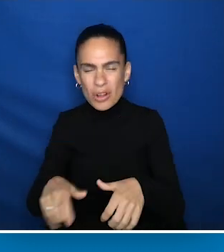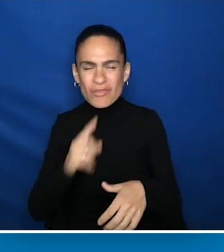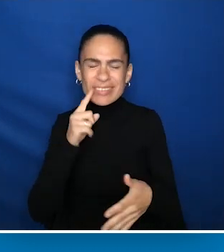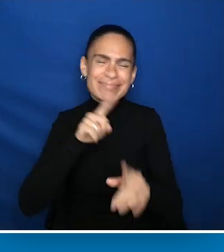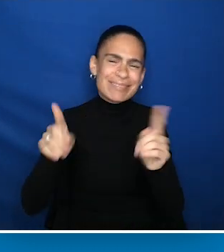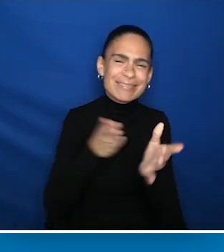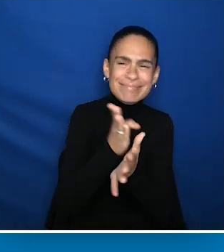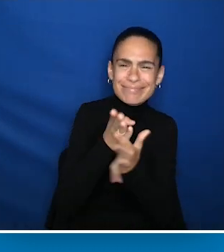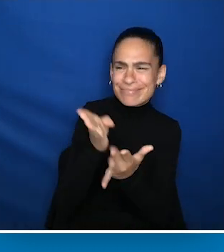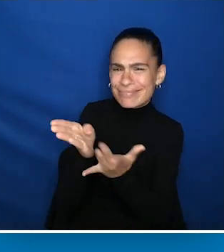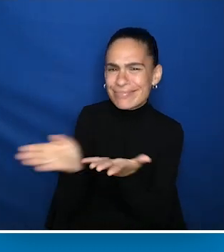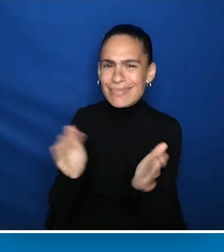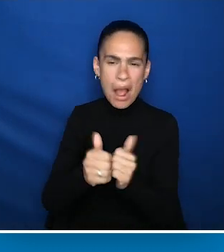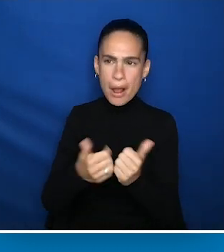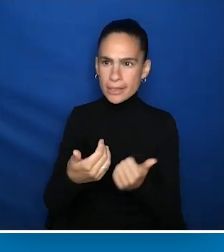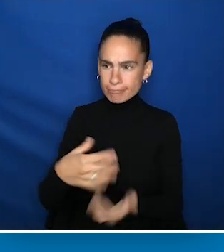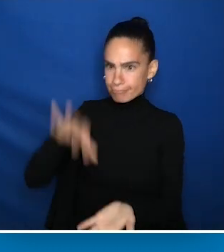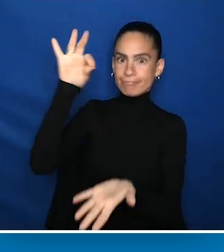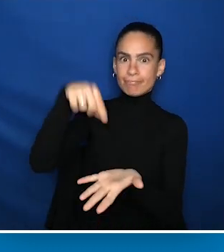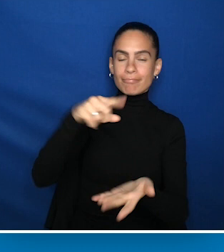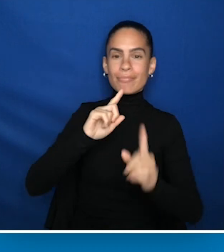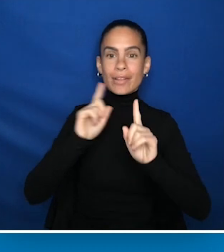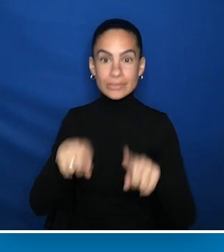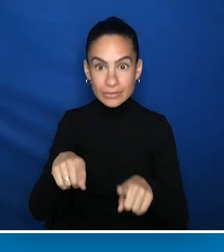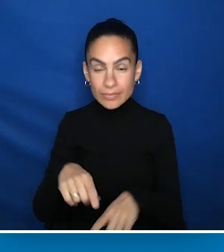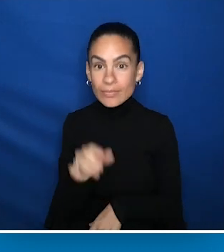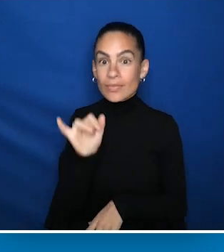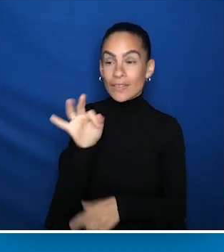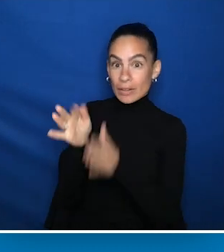These are all ways of getting answers to the questions. But if we have people with disabilities